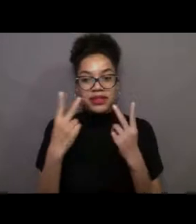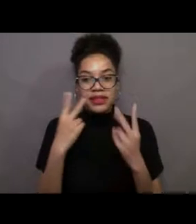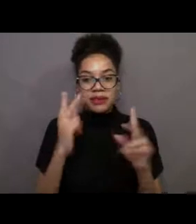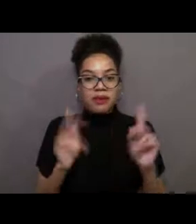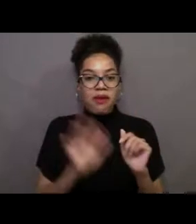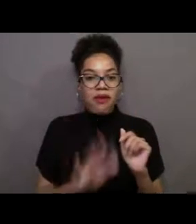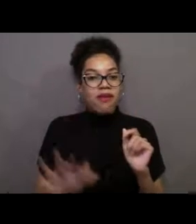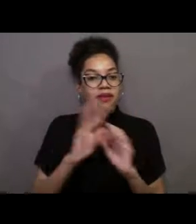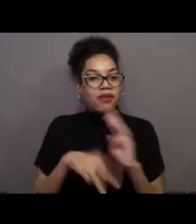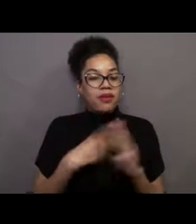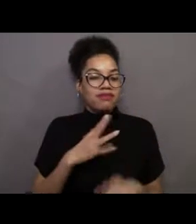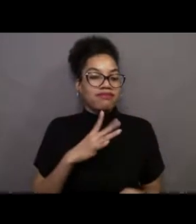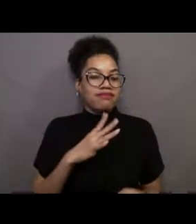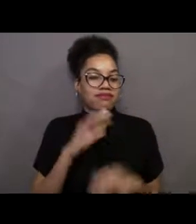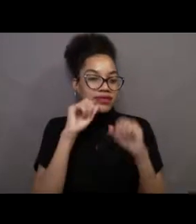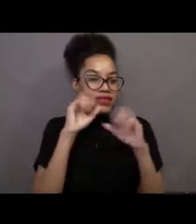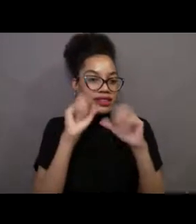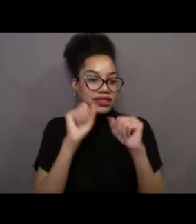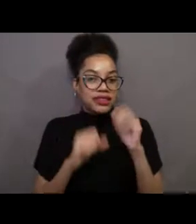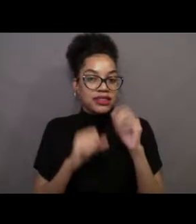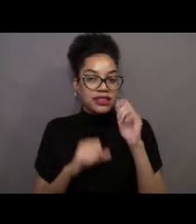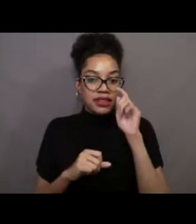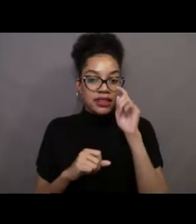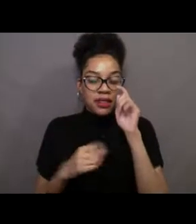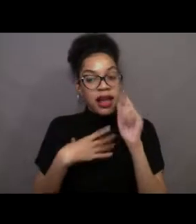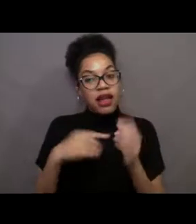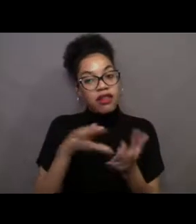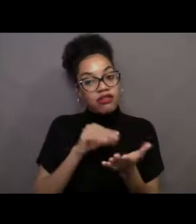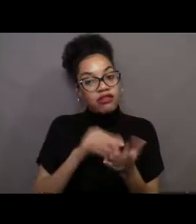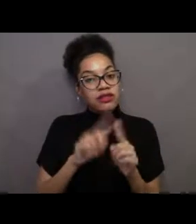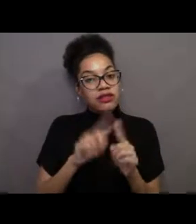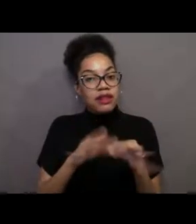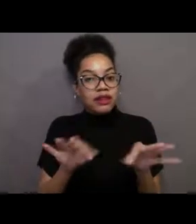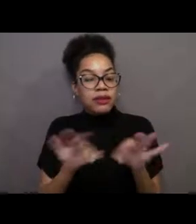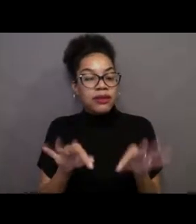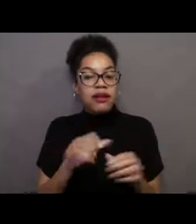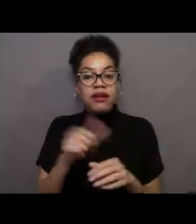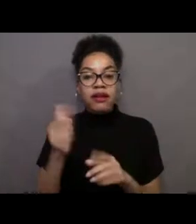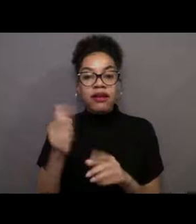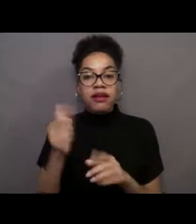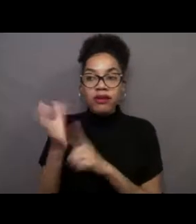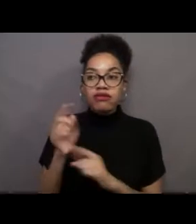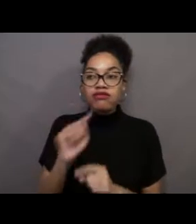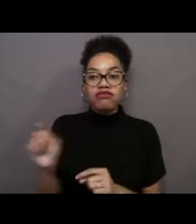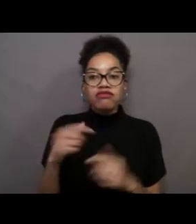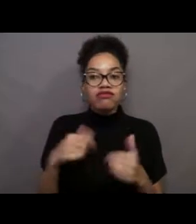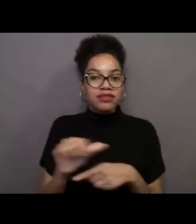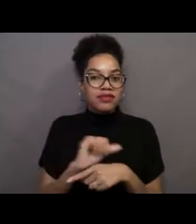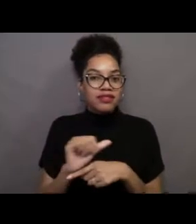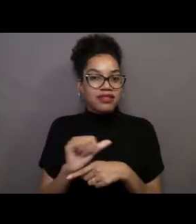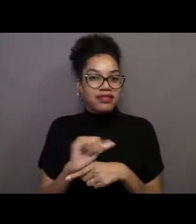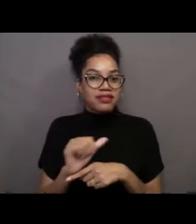and I like learning languages and learning about other places. So it's fun to be able to practice the little skills I pick up,